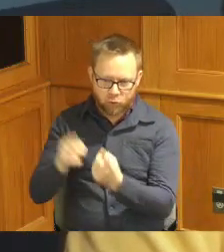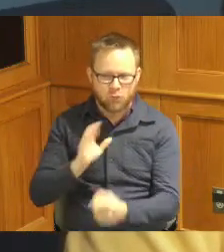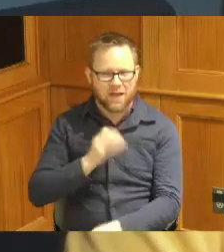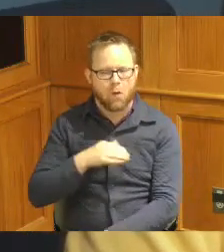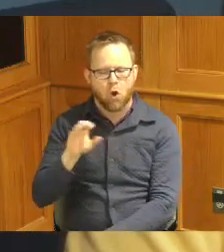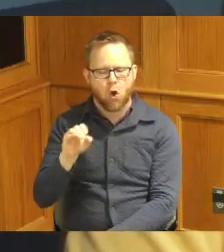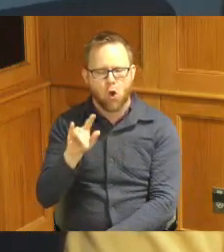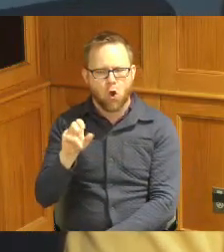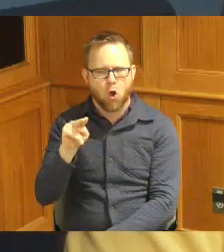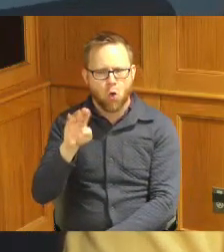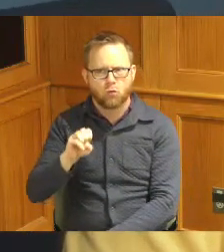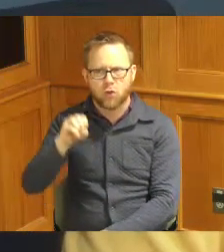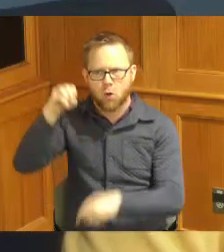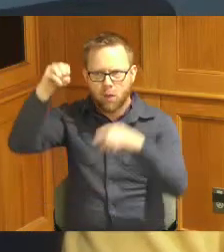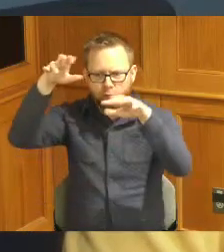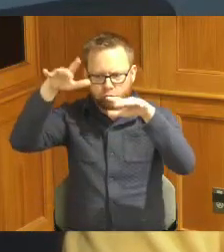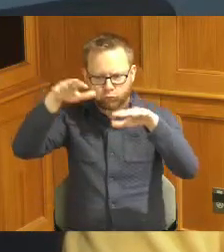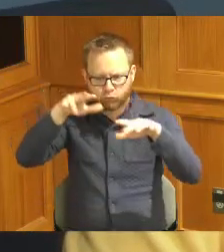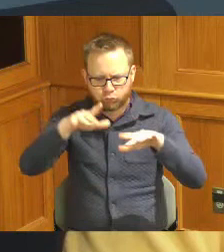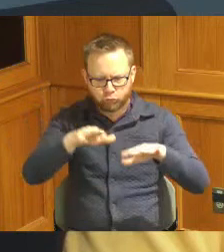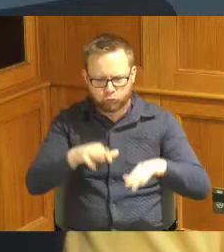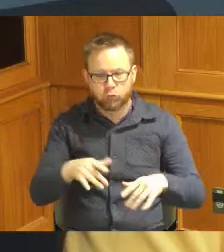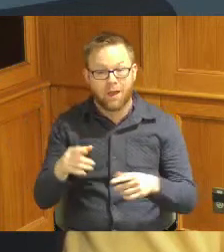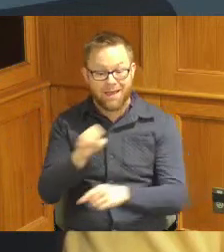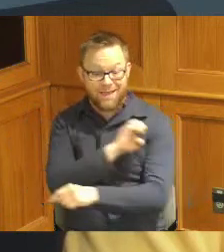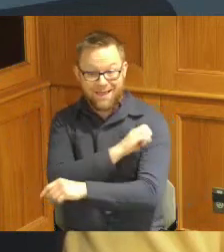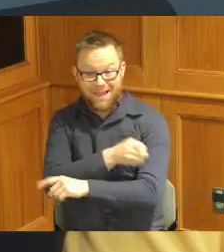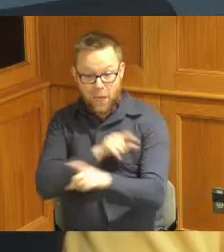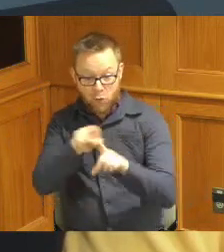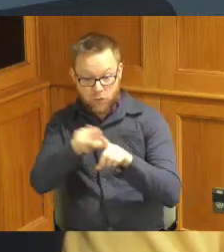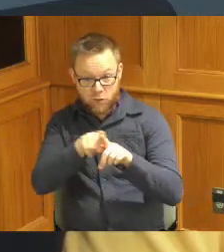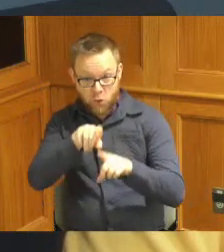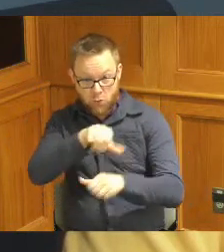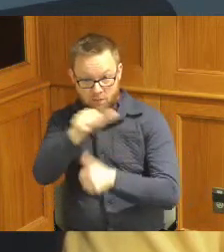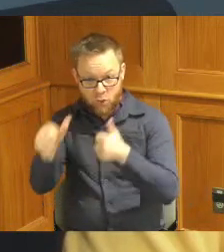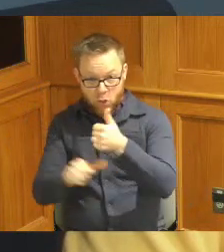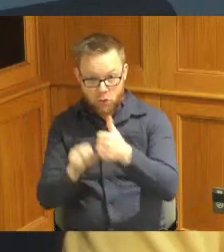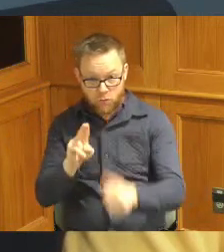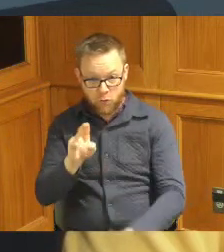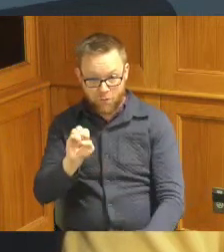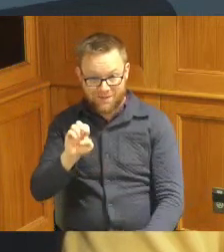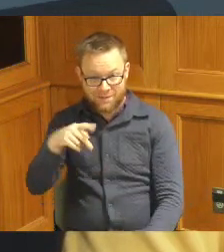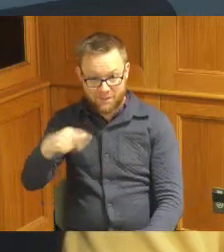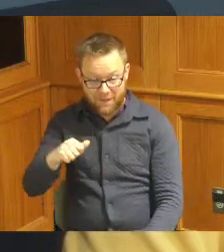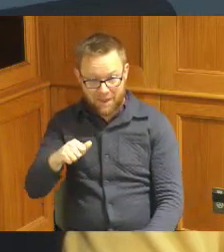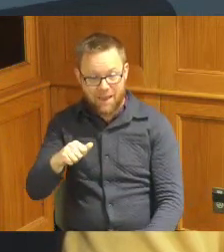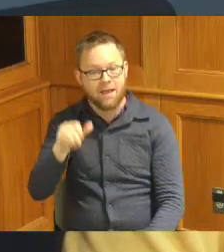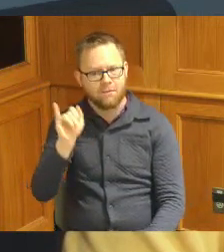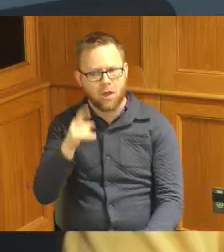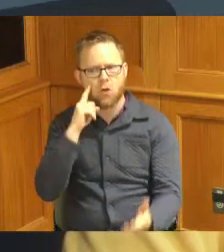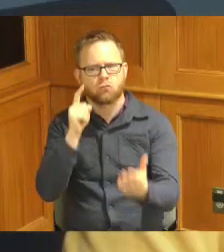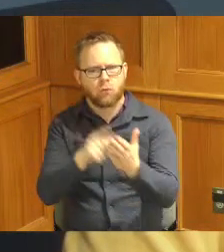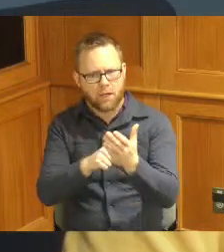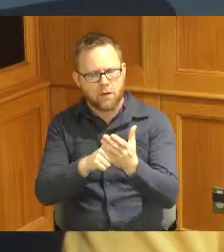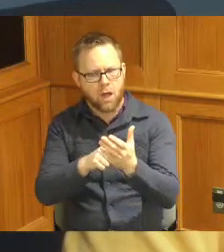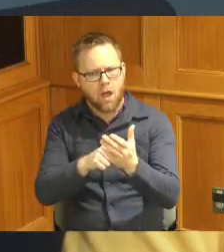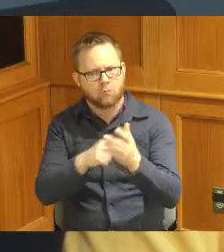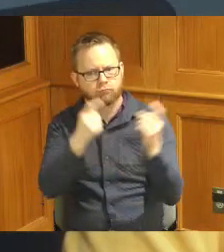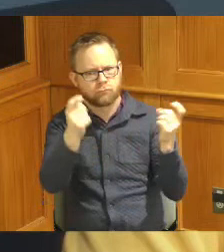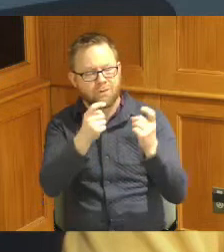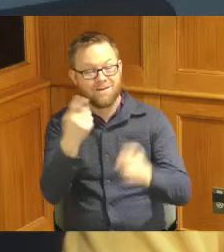energy star a branch of the USP EPA officially recognized five of Hamilton County's facilities in